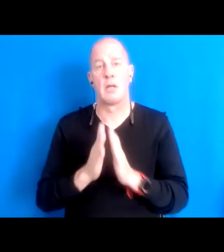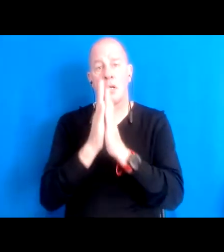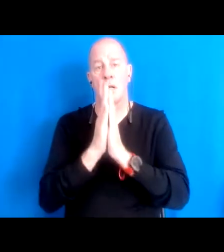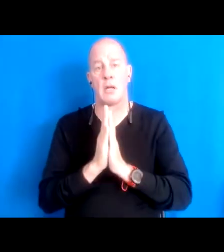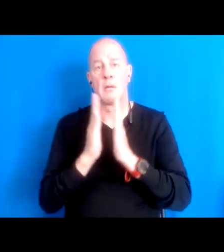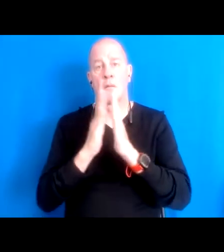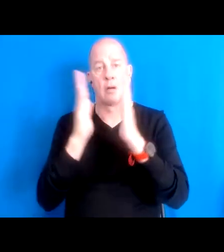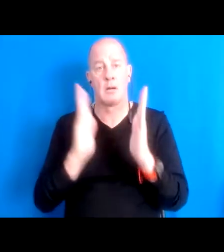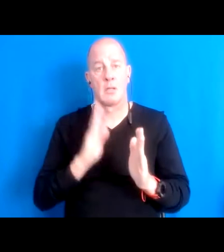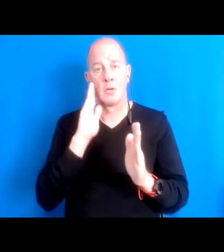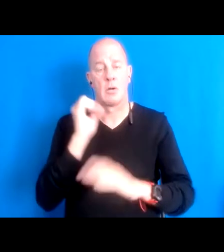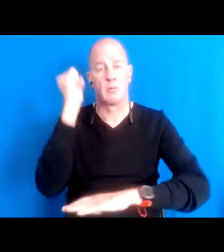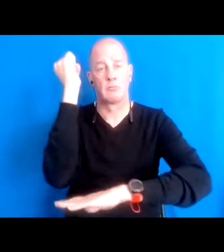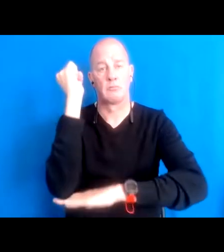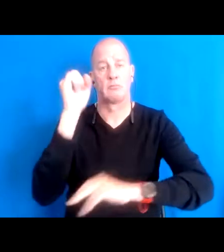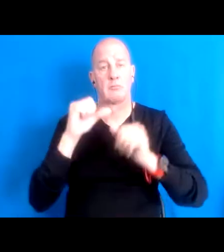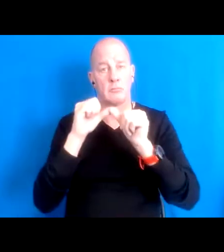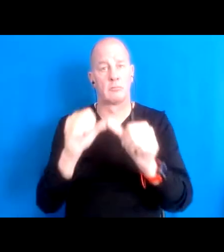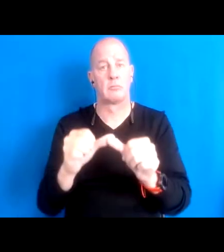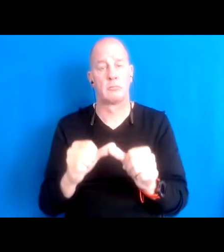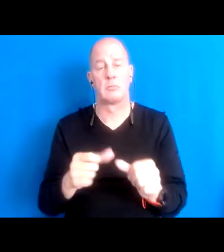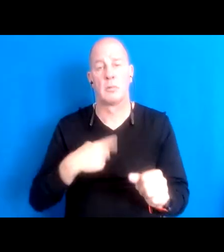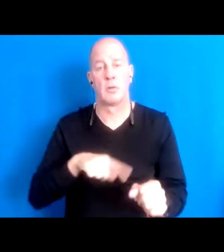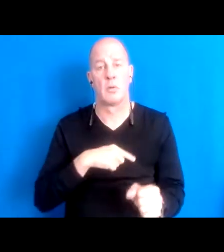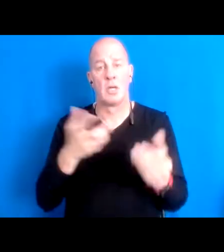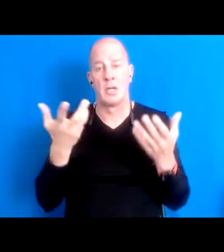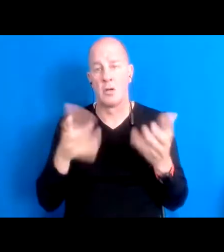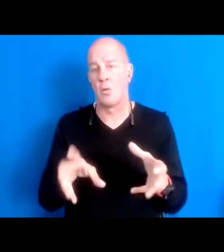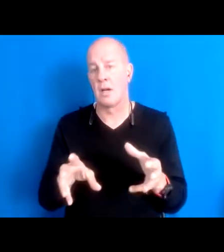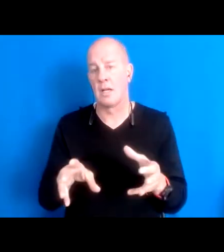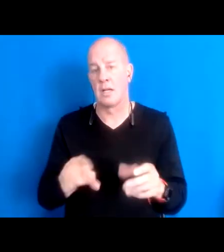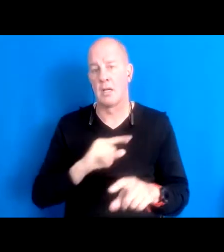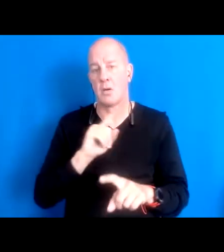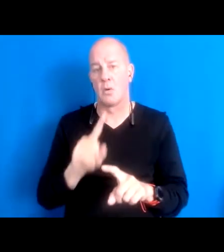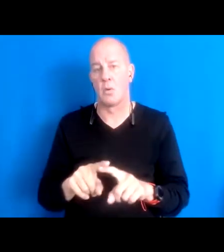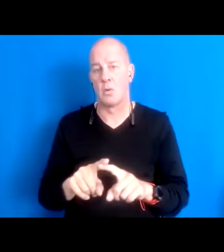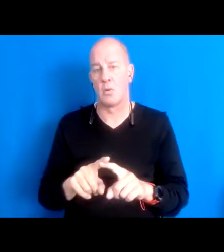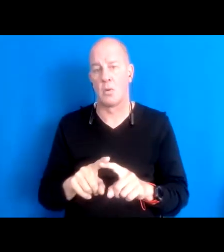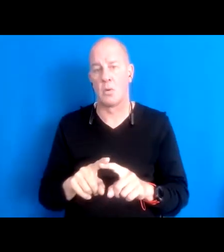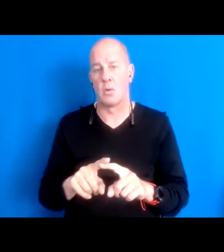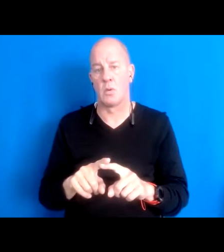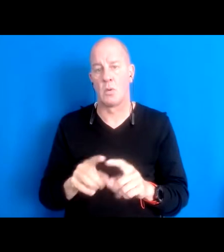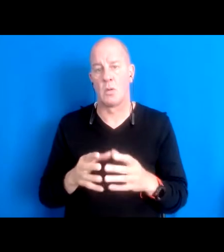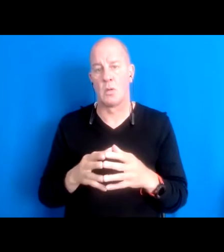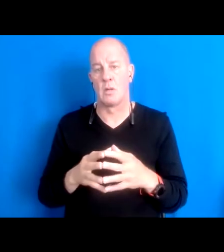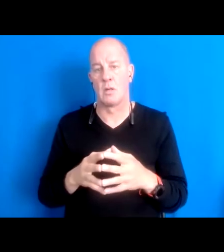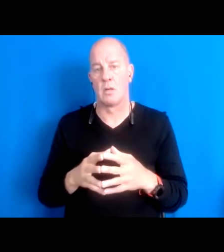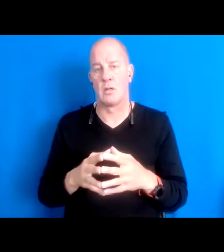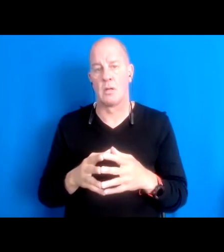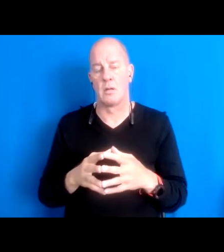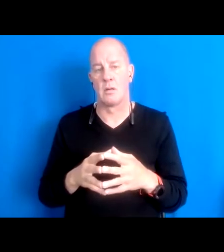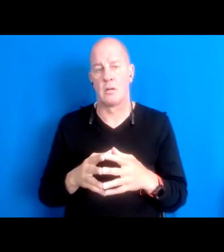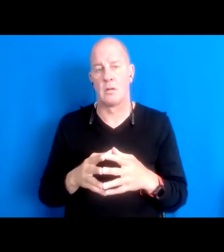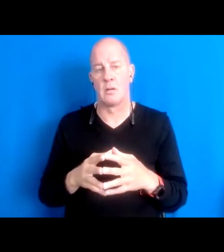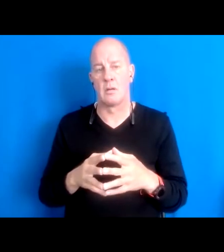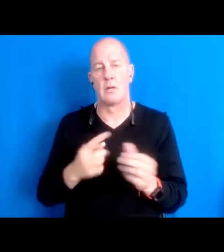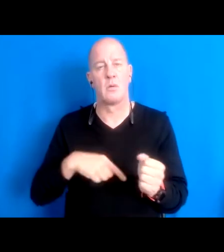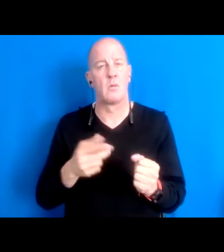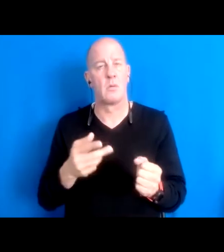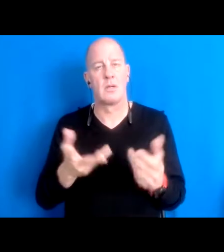time and we don't want it to be 15:50:03 be subject to modern technologies